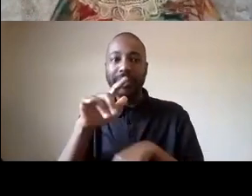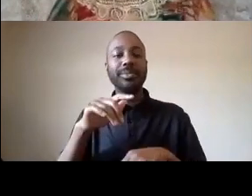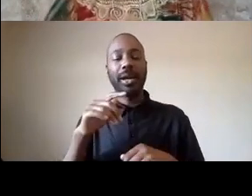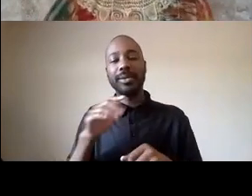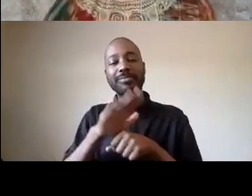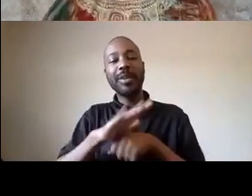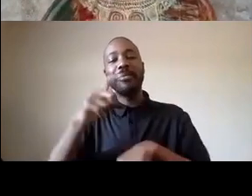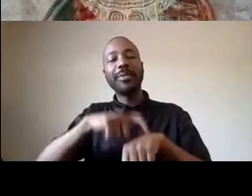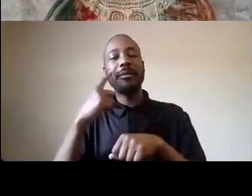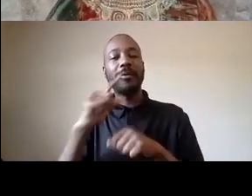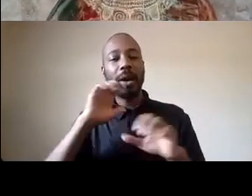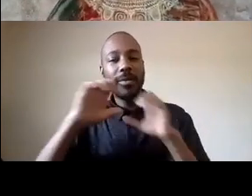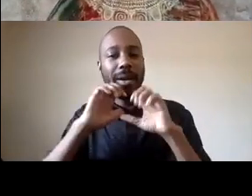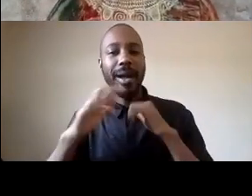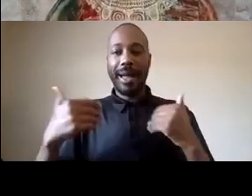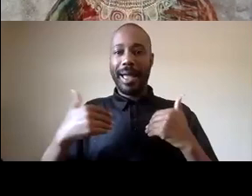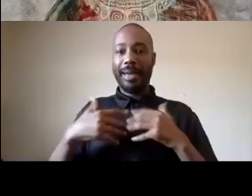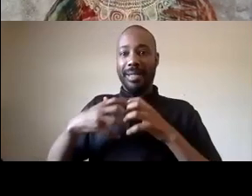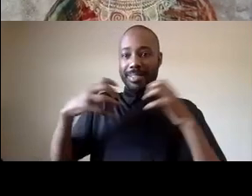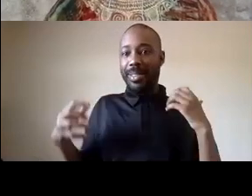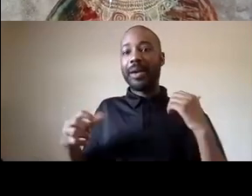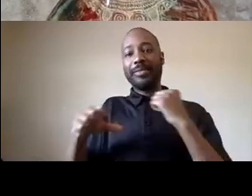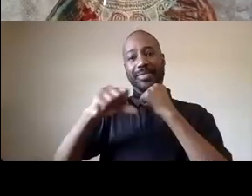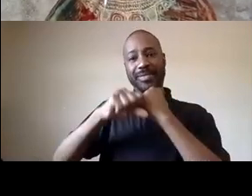i have a whole lot of campaigns to also get through